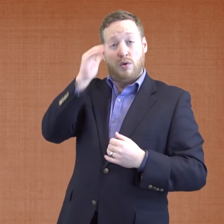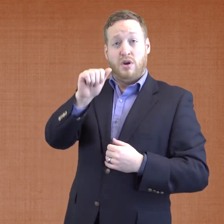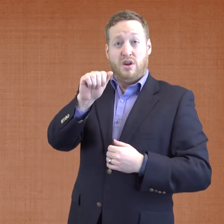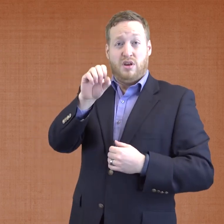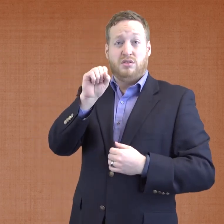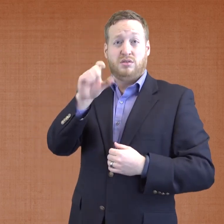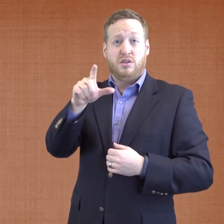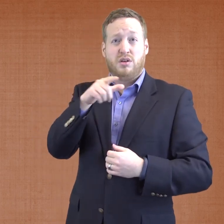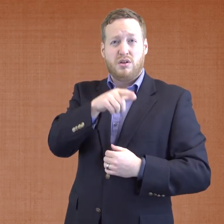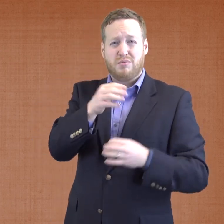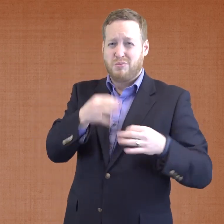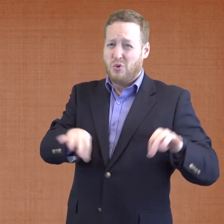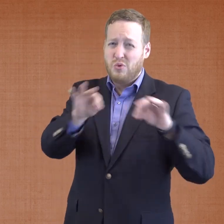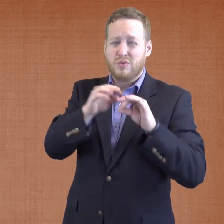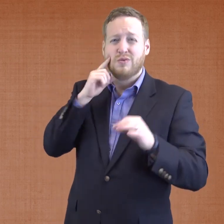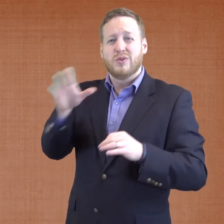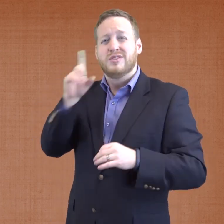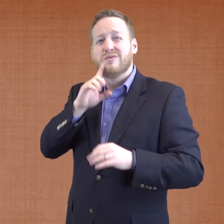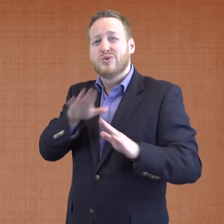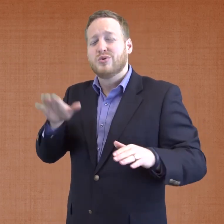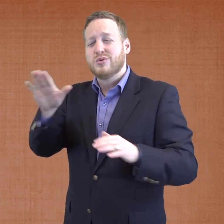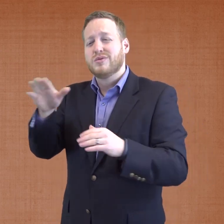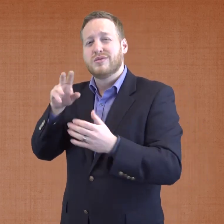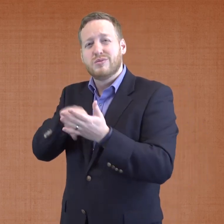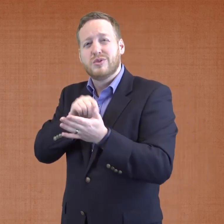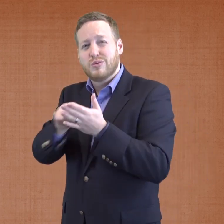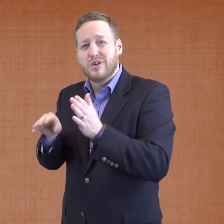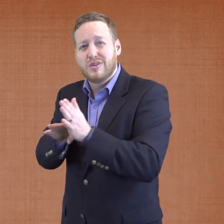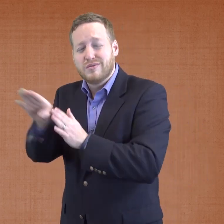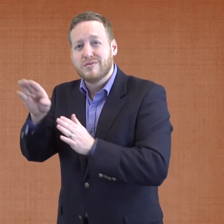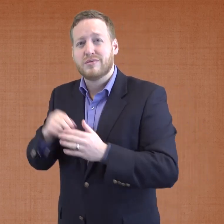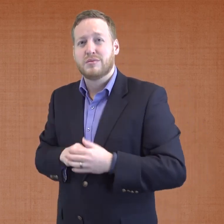With the knowledge that ASL proficiency is critical for Deaf children to develop their English literacy skills,